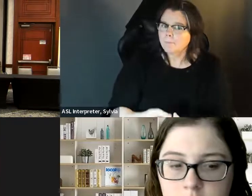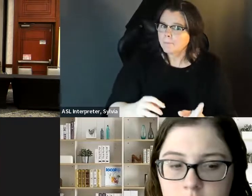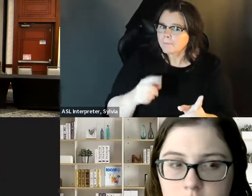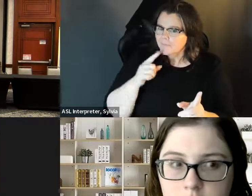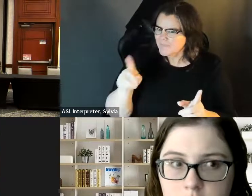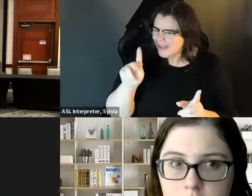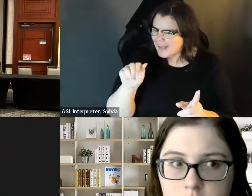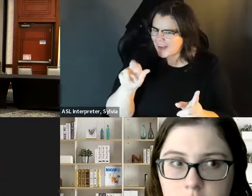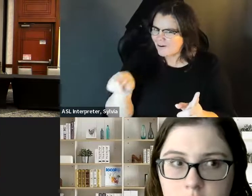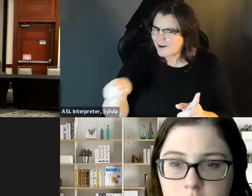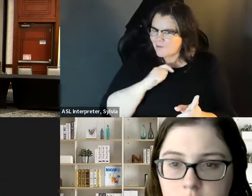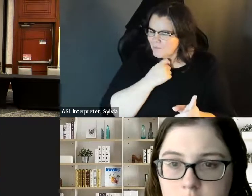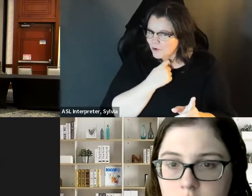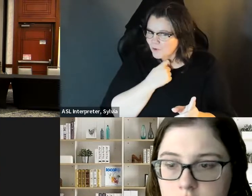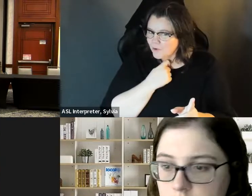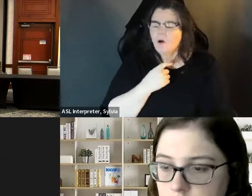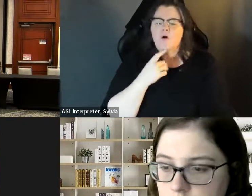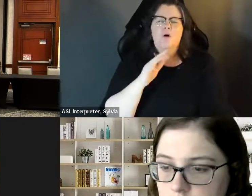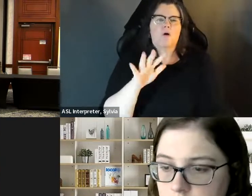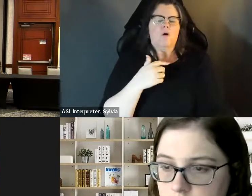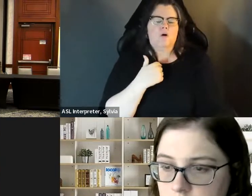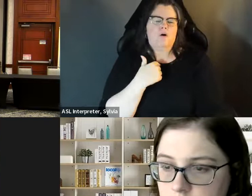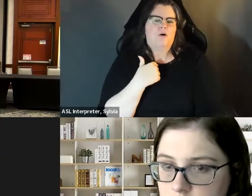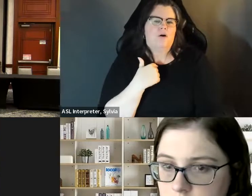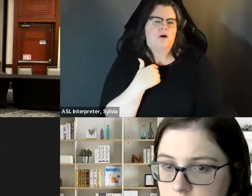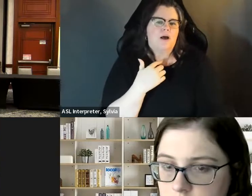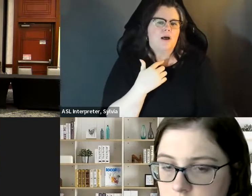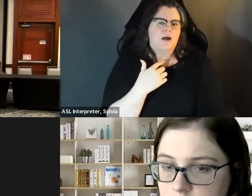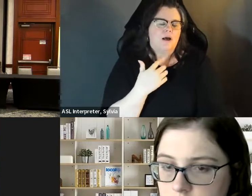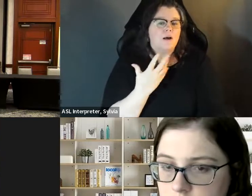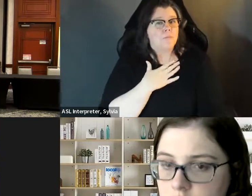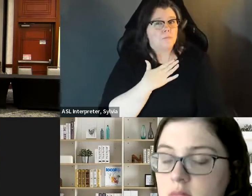perceived to need?